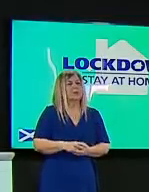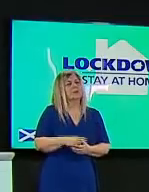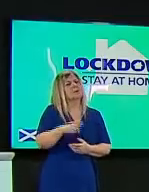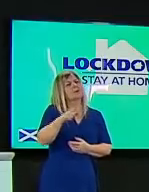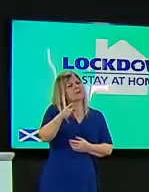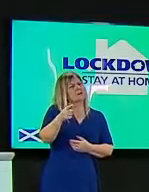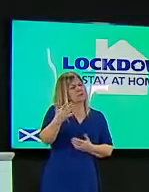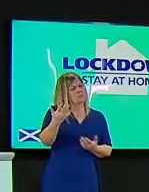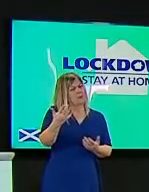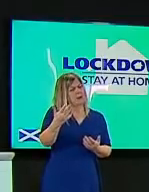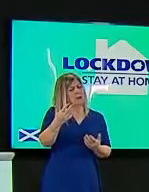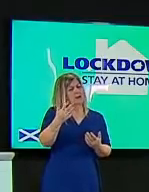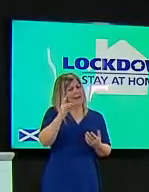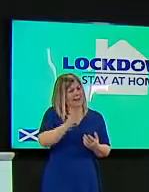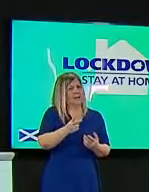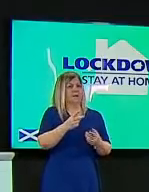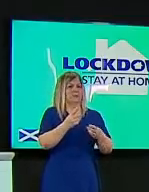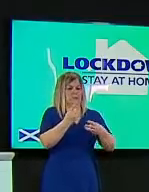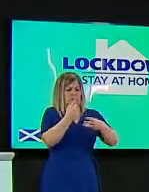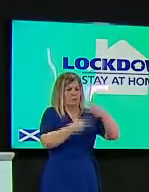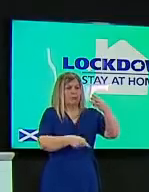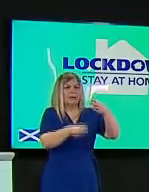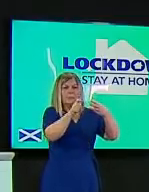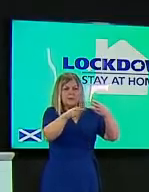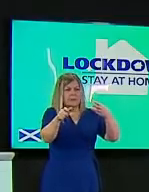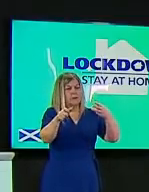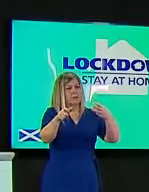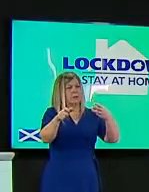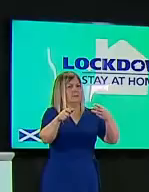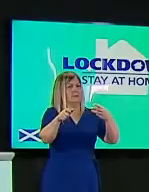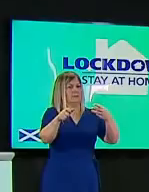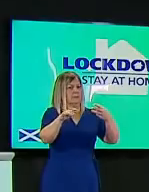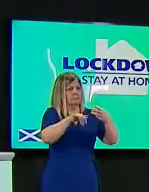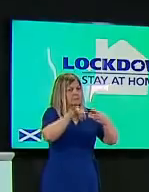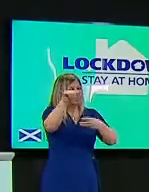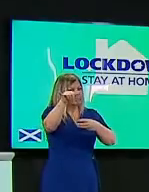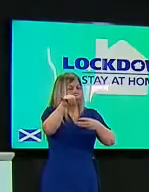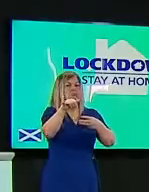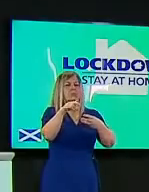three travelers are being traced now how long will it be until we know if others test positive for